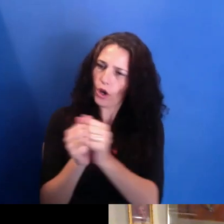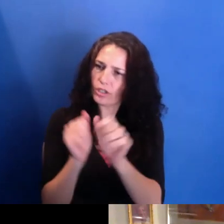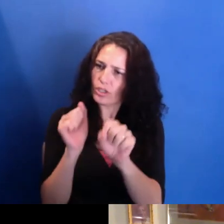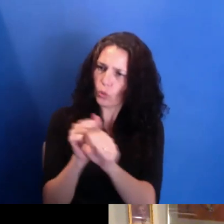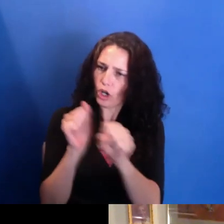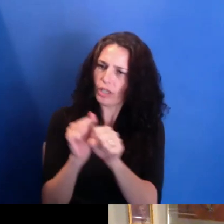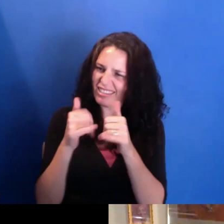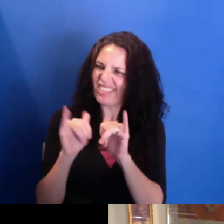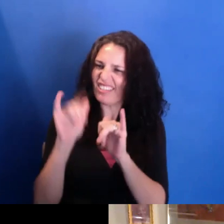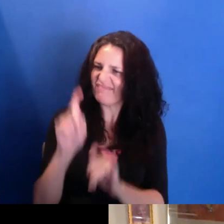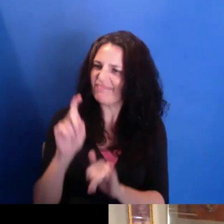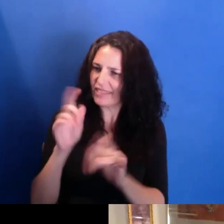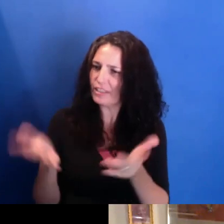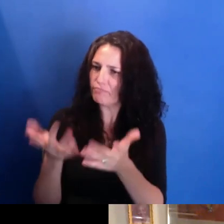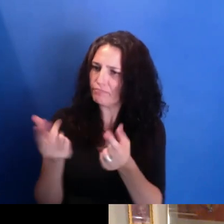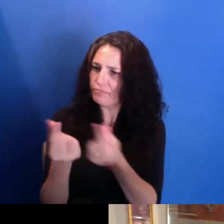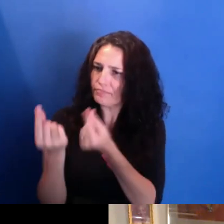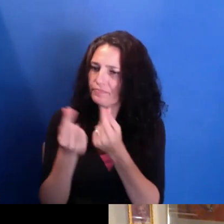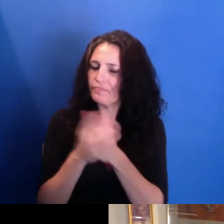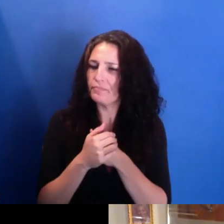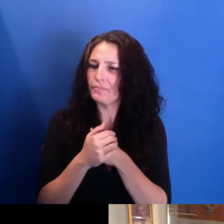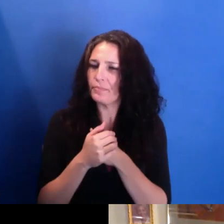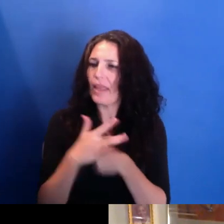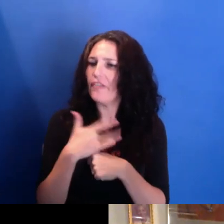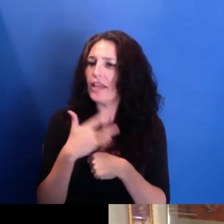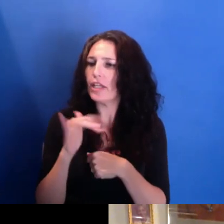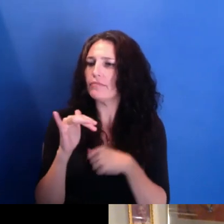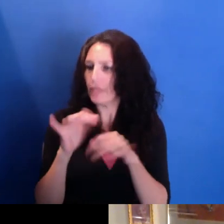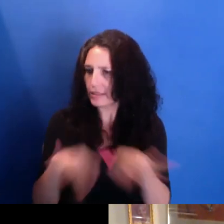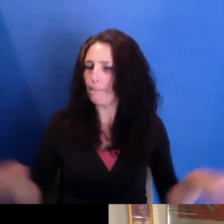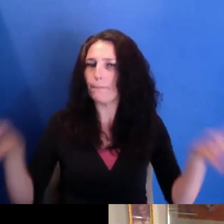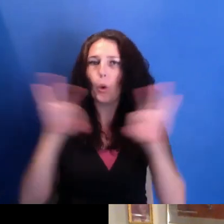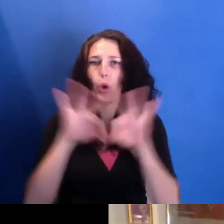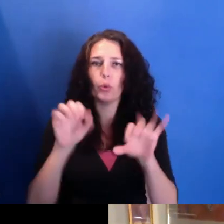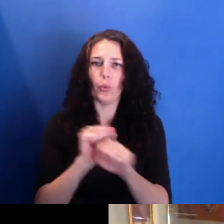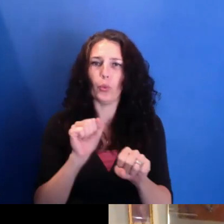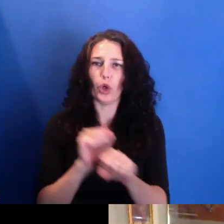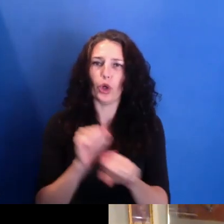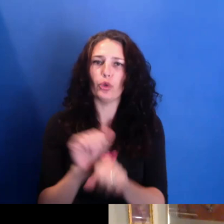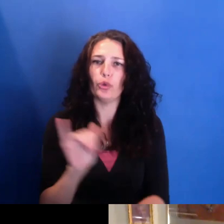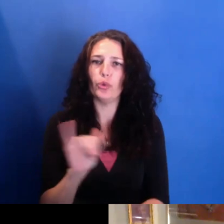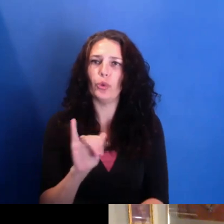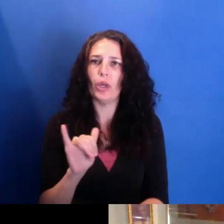yeah, it felt like important work. It felt like work that was part of community building,